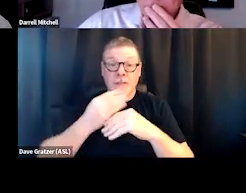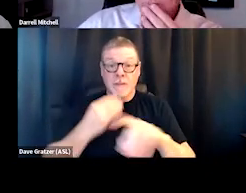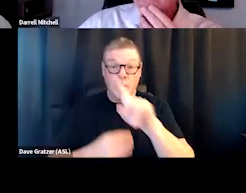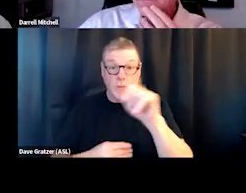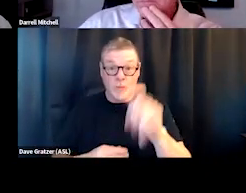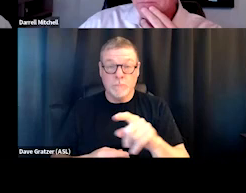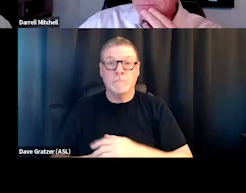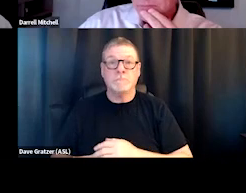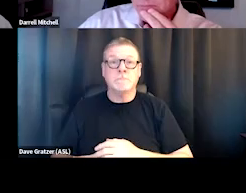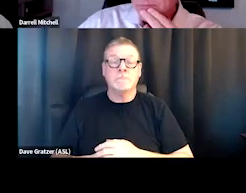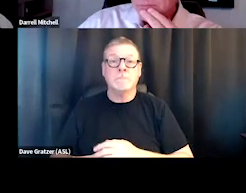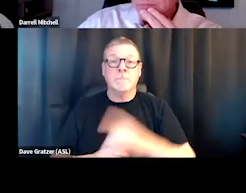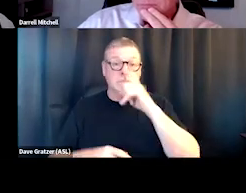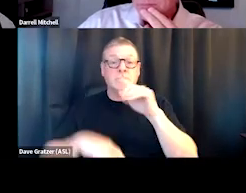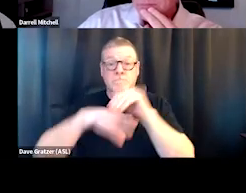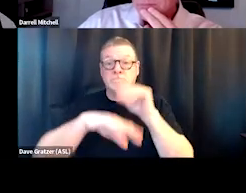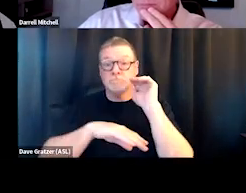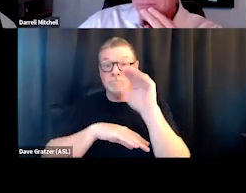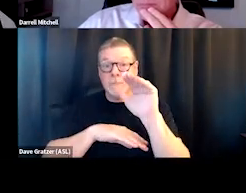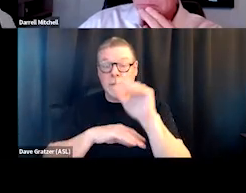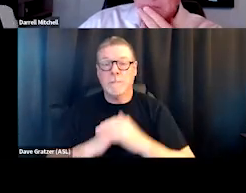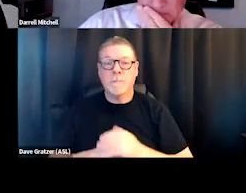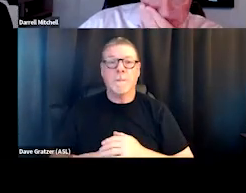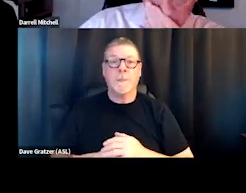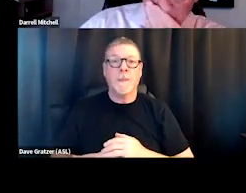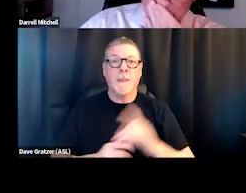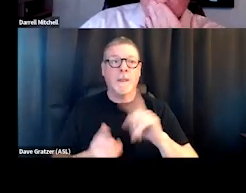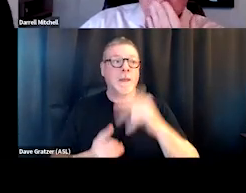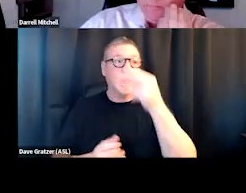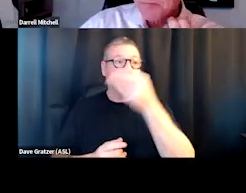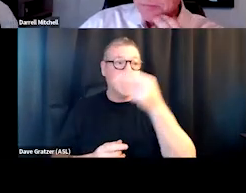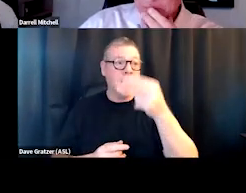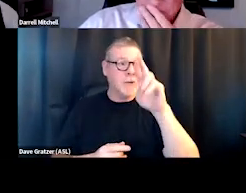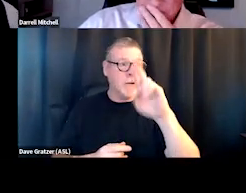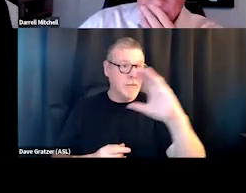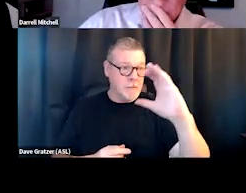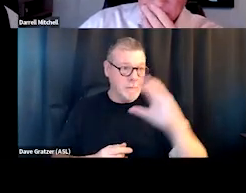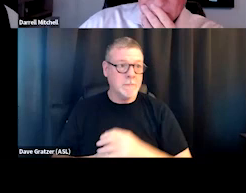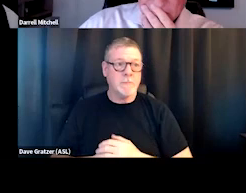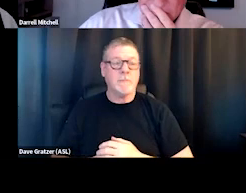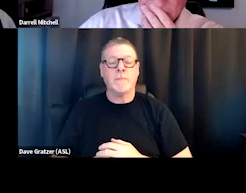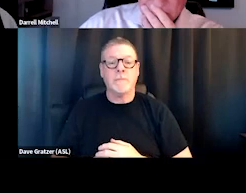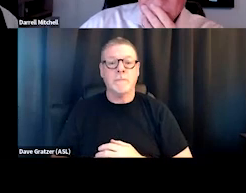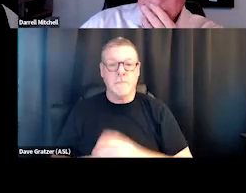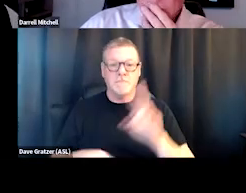you can submit a question to HHRC and using the link in the slides,